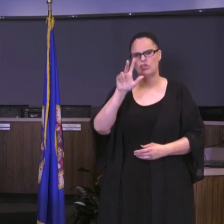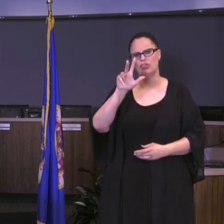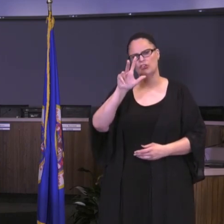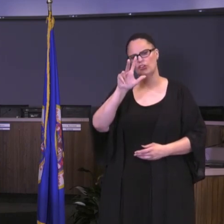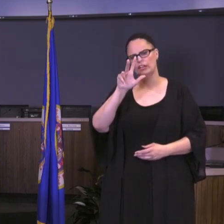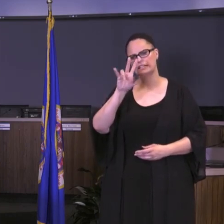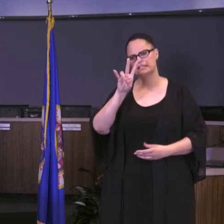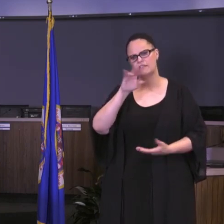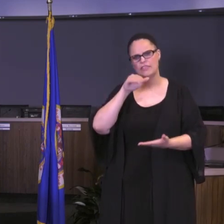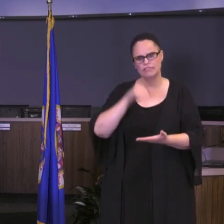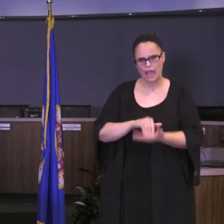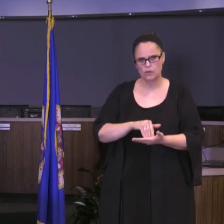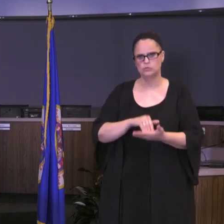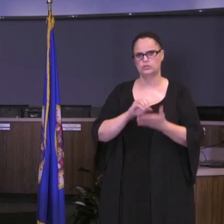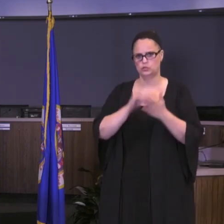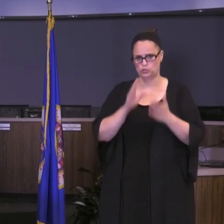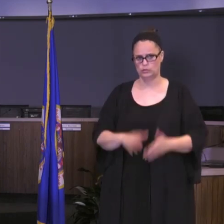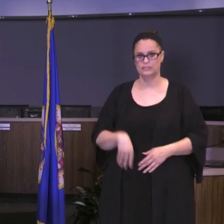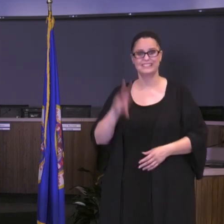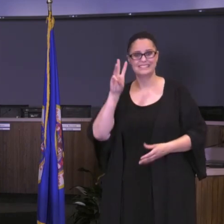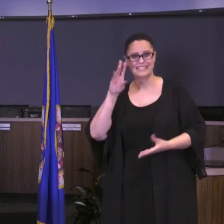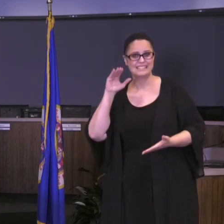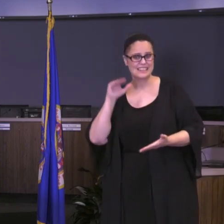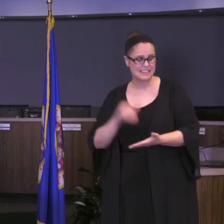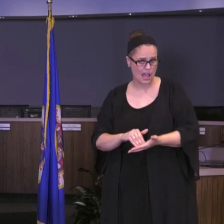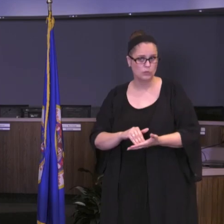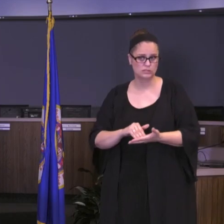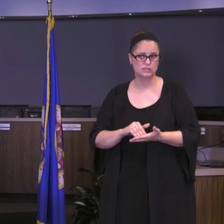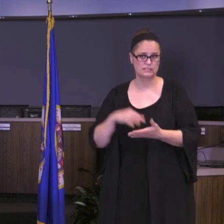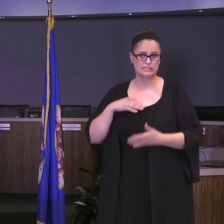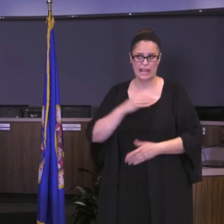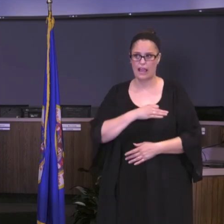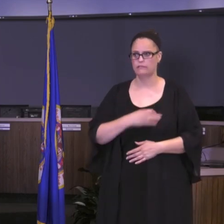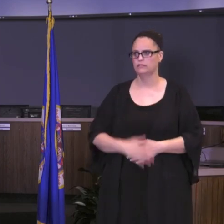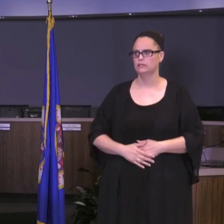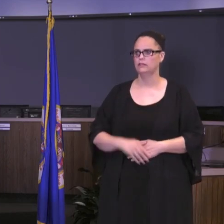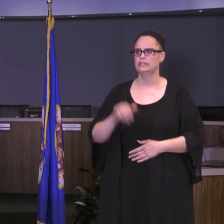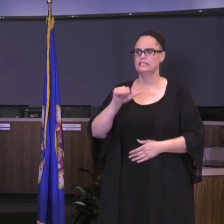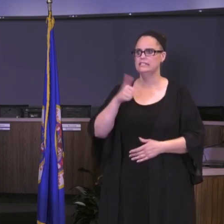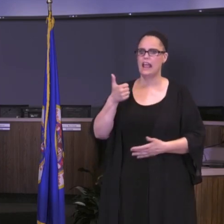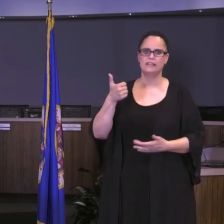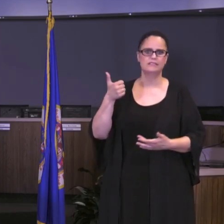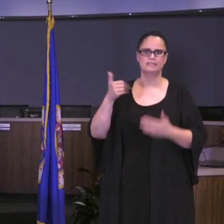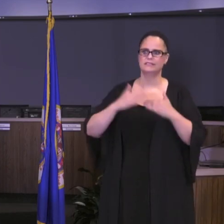6,000 staff, tens of thousands of parents, caretakers, family